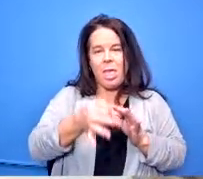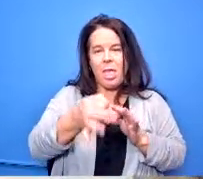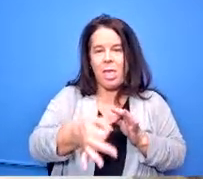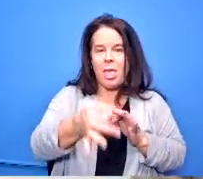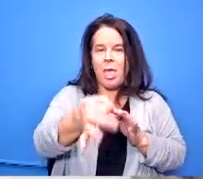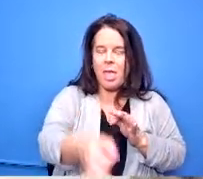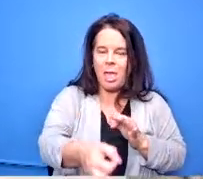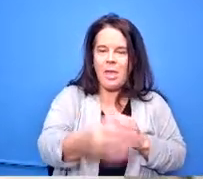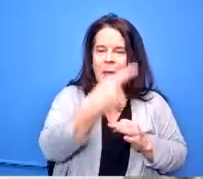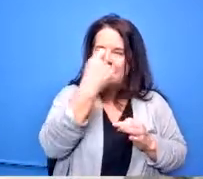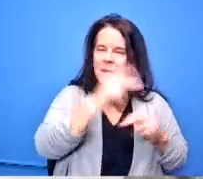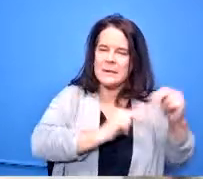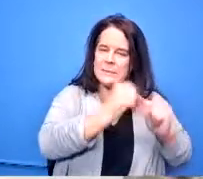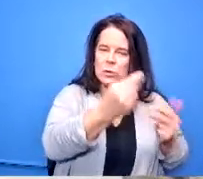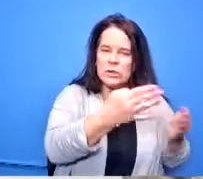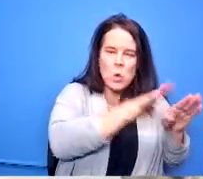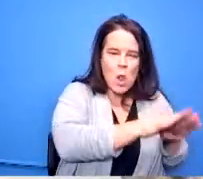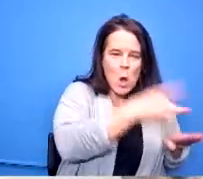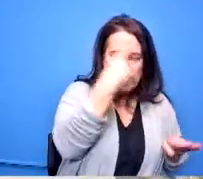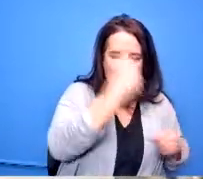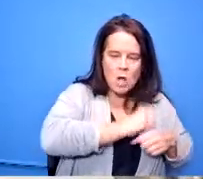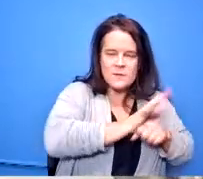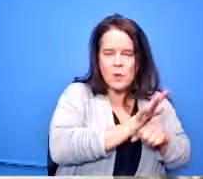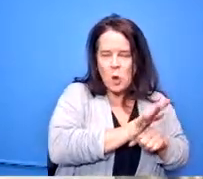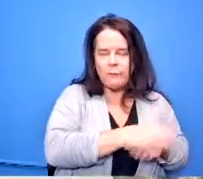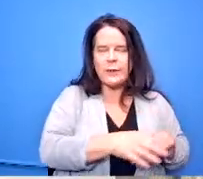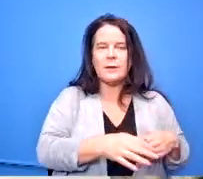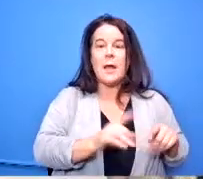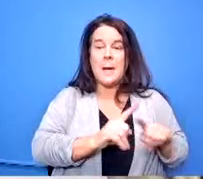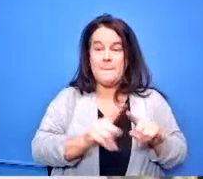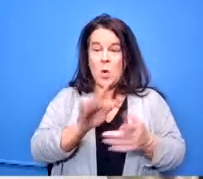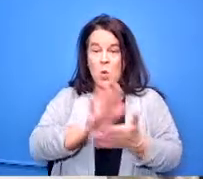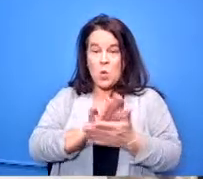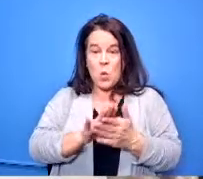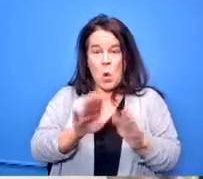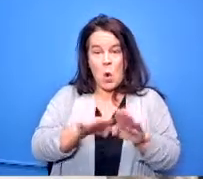because of the coveted numbers but as soon as the buildings are open we're starting to have those